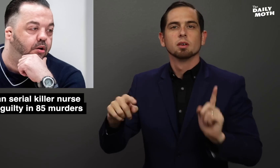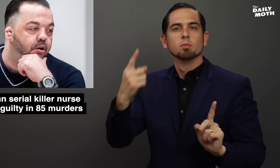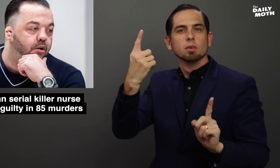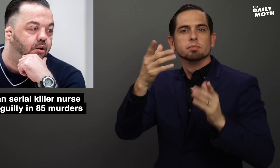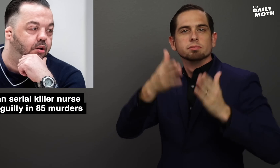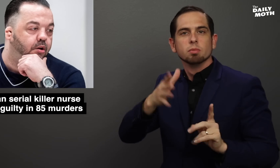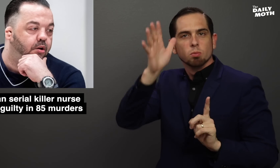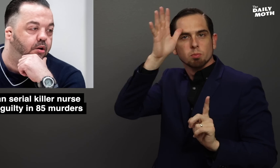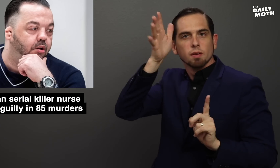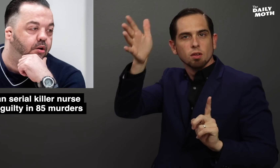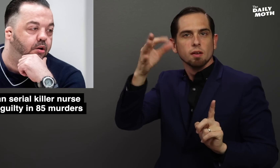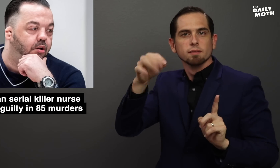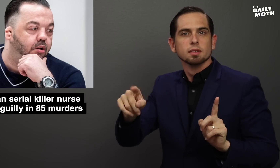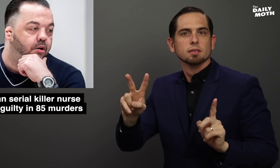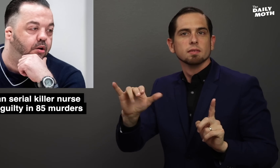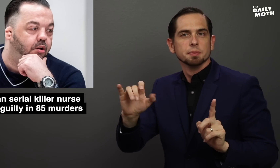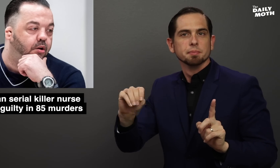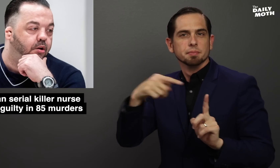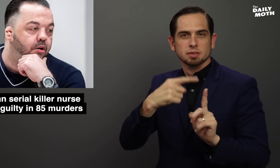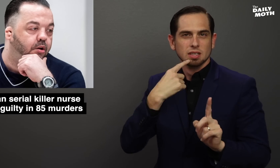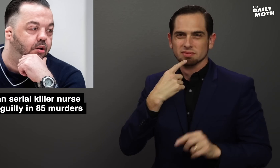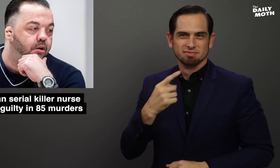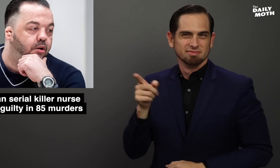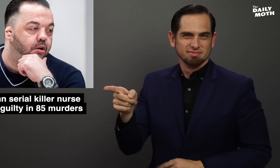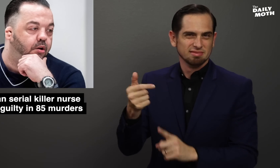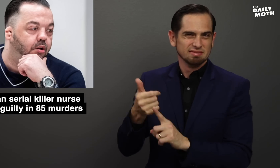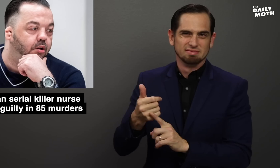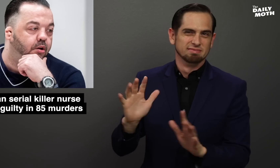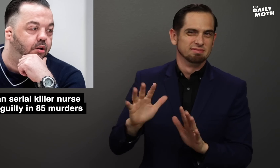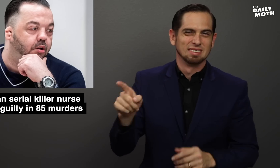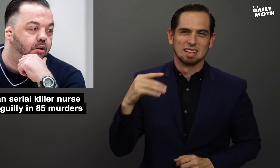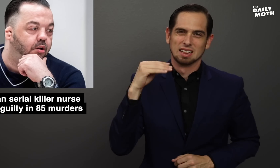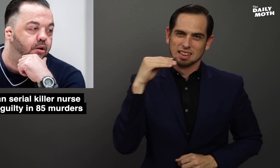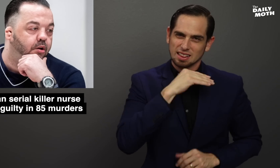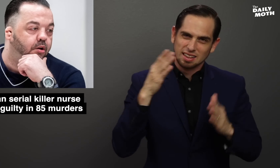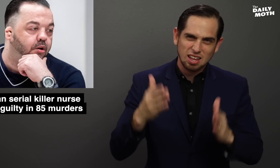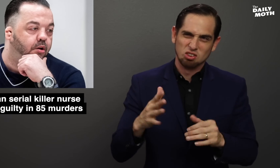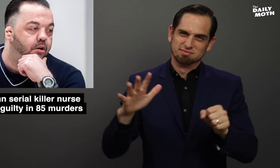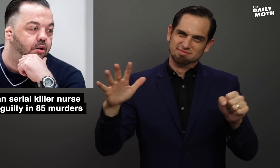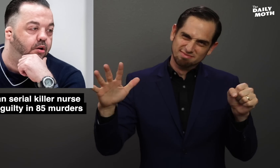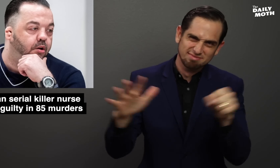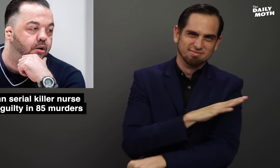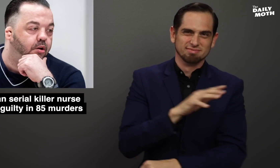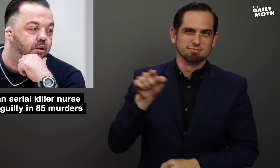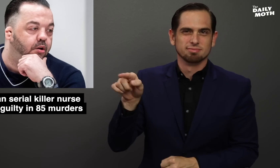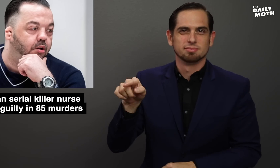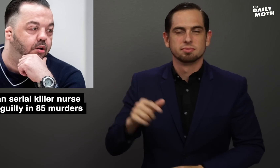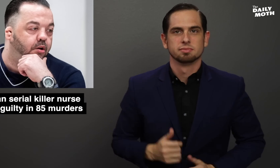but a grandfather of a victim said he is a liar through and through.